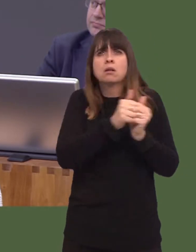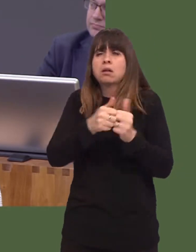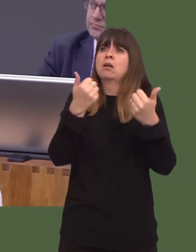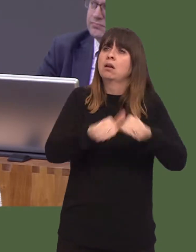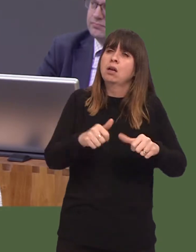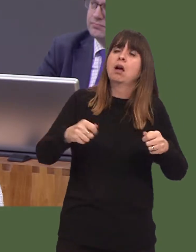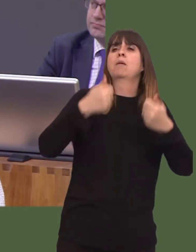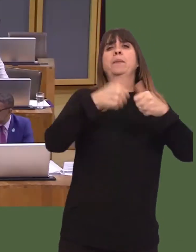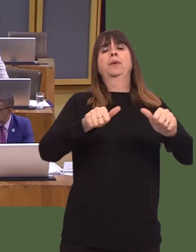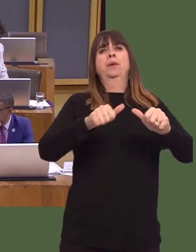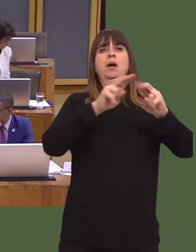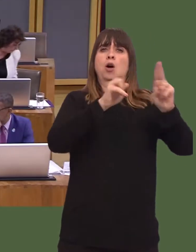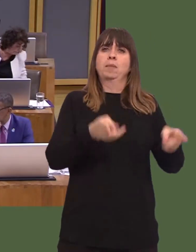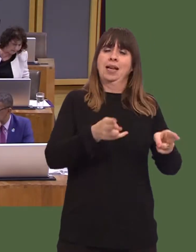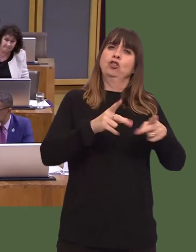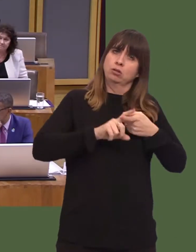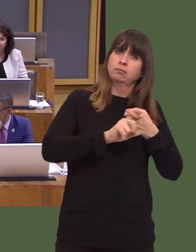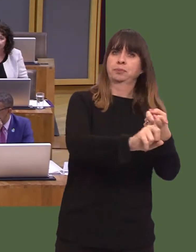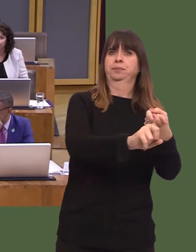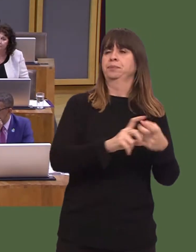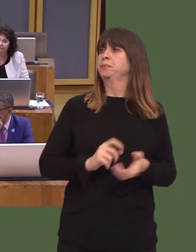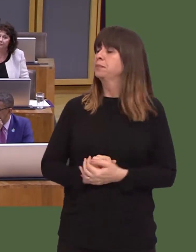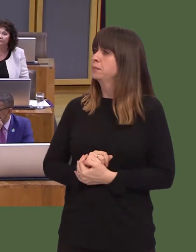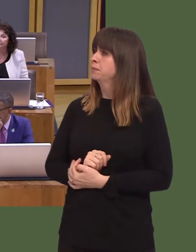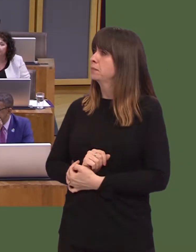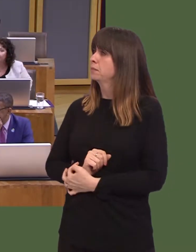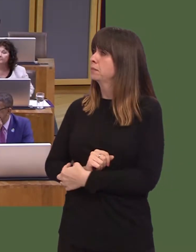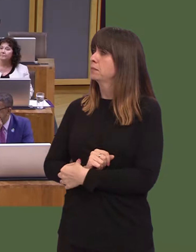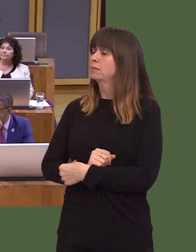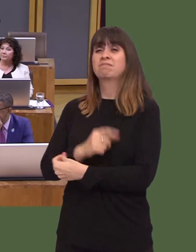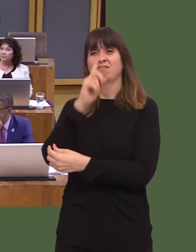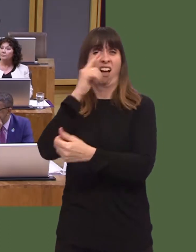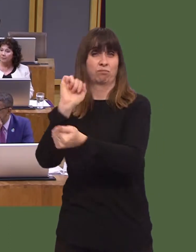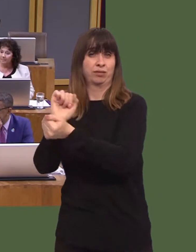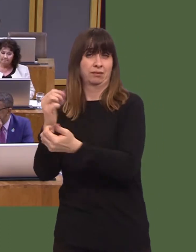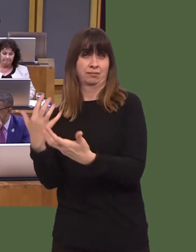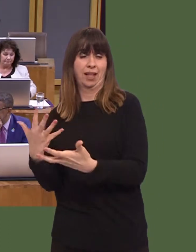Carwyn Jones: Well, Iím not sure you can lock people up for vagrancy anymore, but I take the point about stigma.